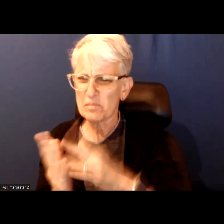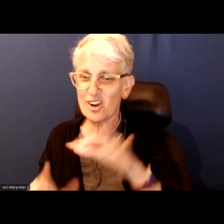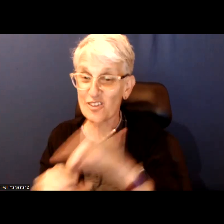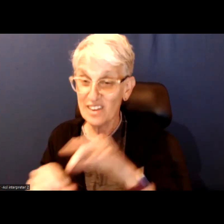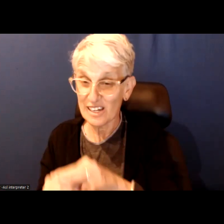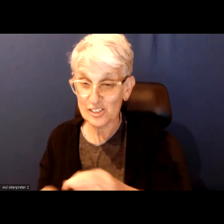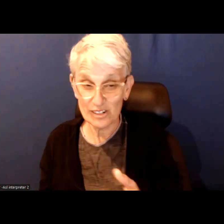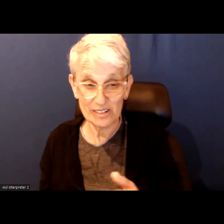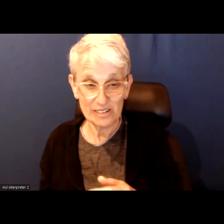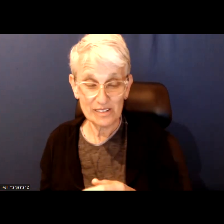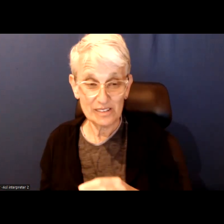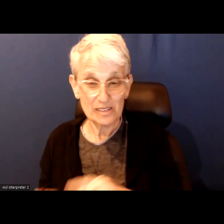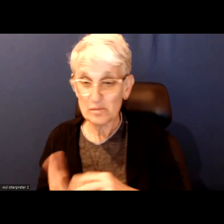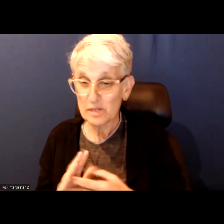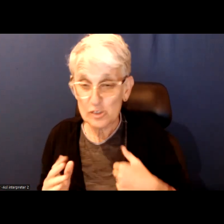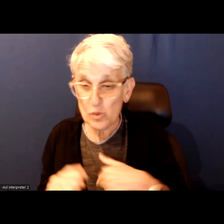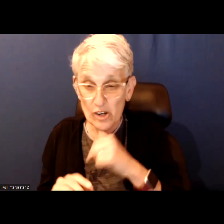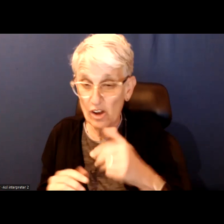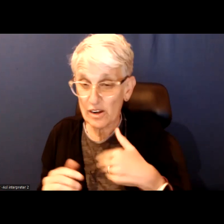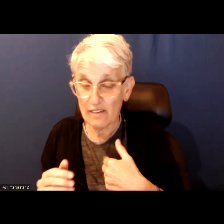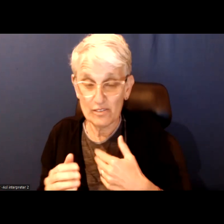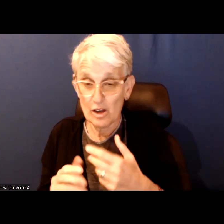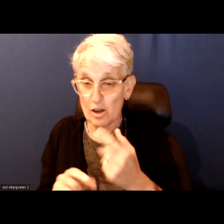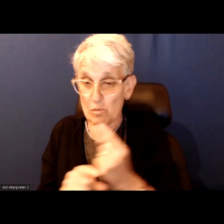It also means we still have proper representation.